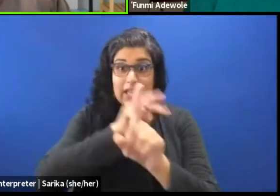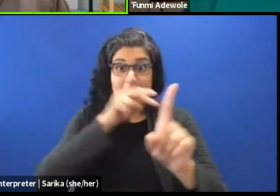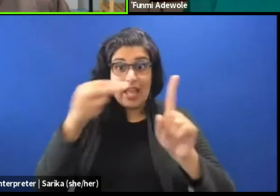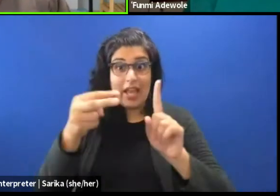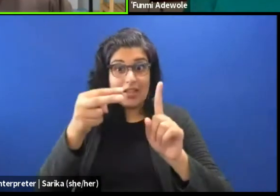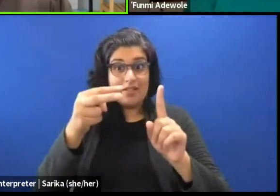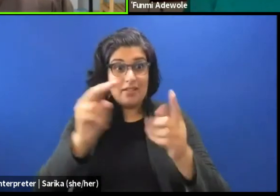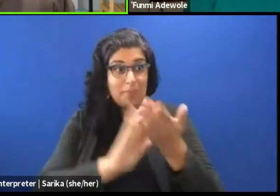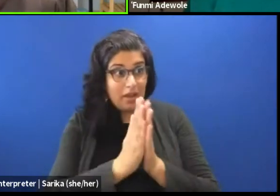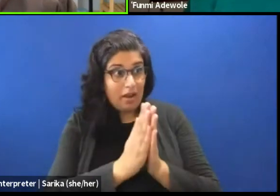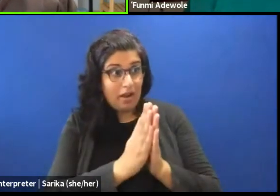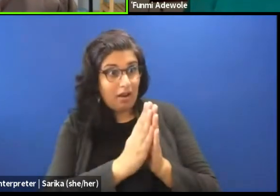'Cause I think one of the jobs of a dramaturge,